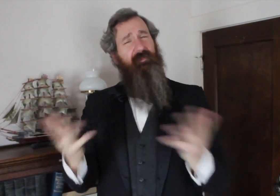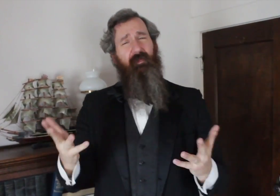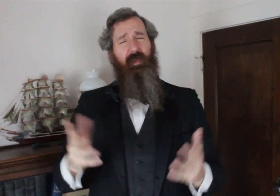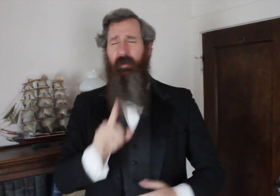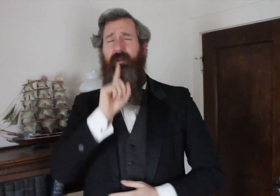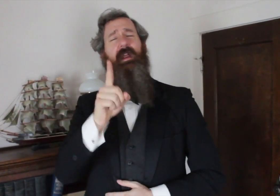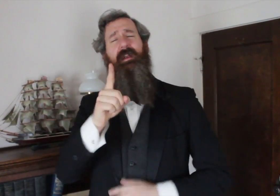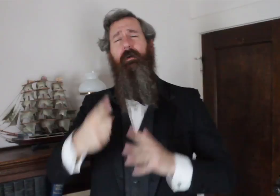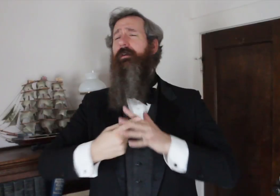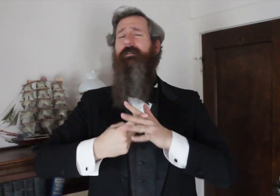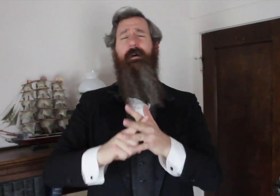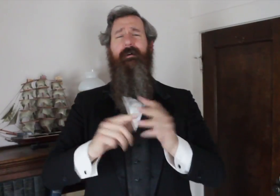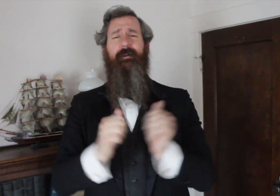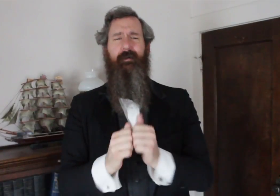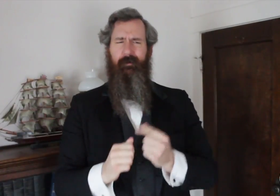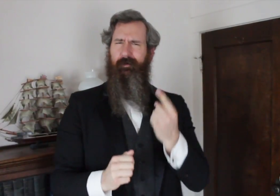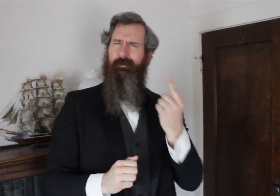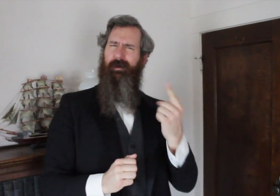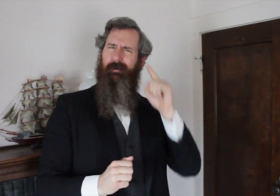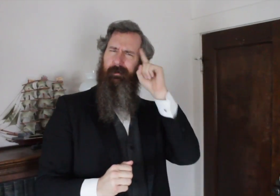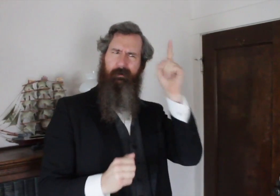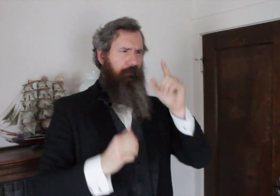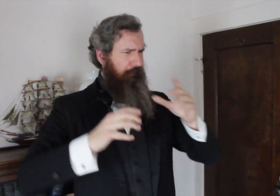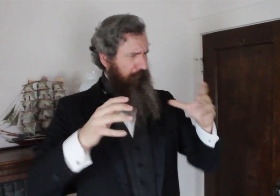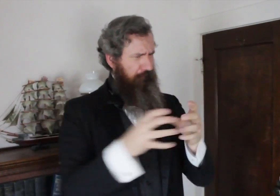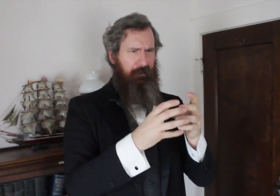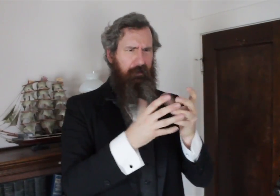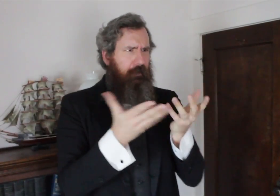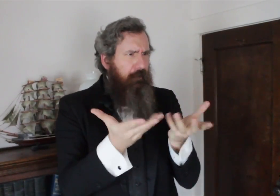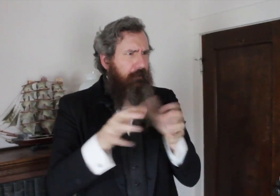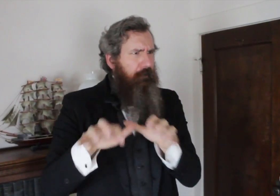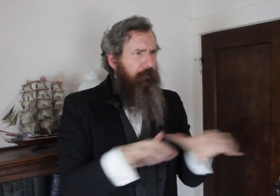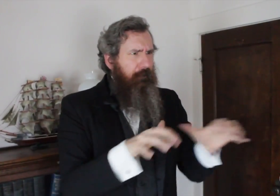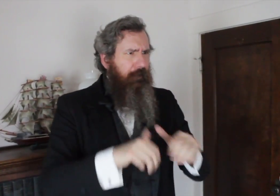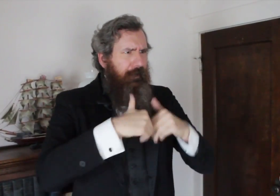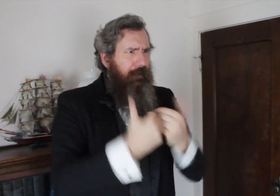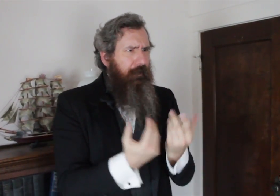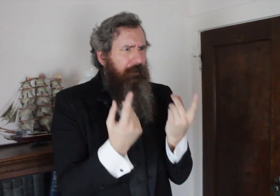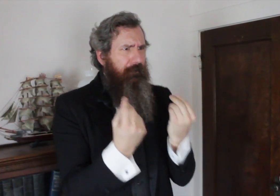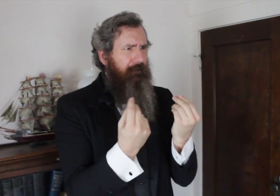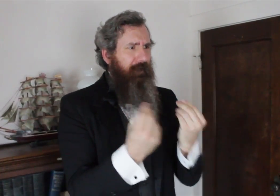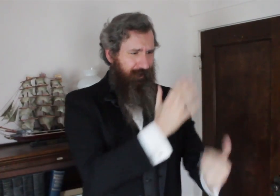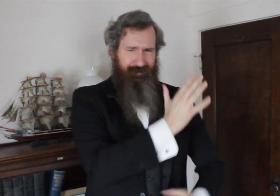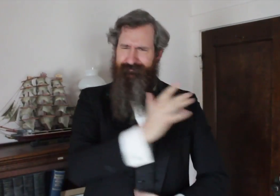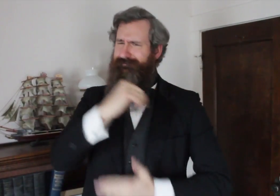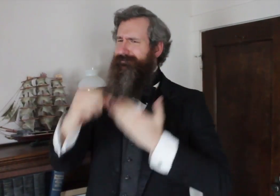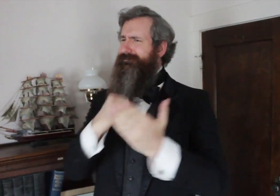All of that began with a group of people who were posed with a question that led to